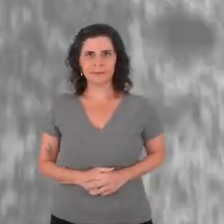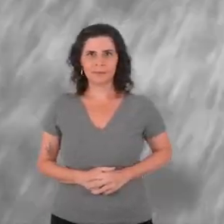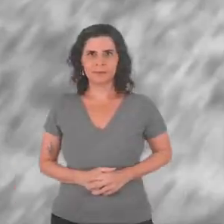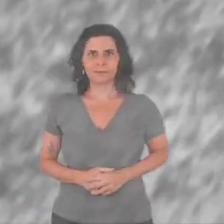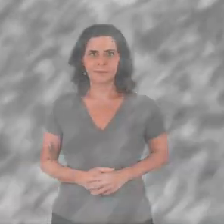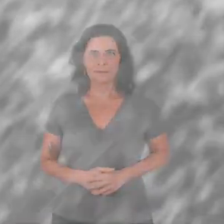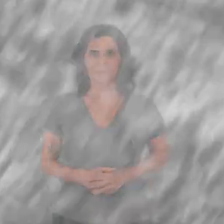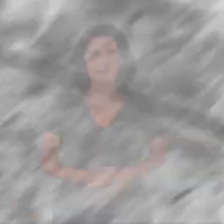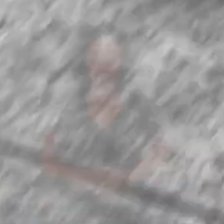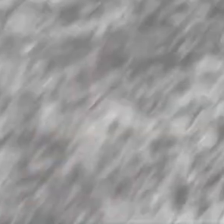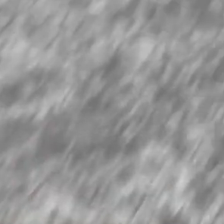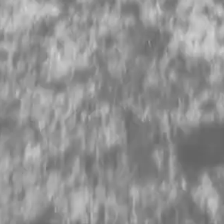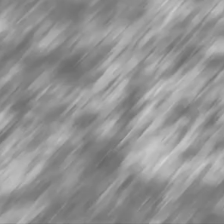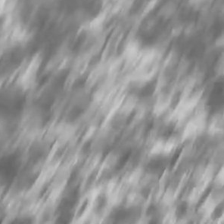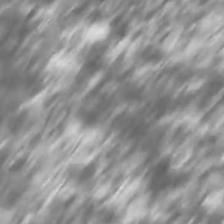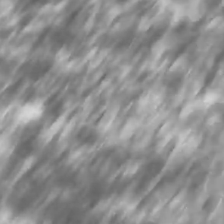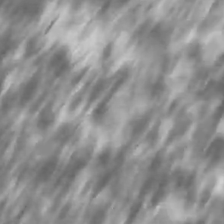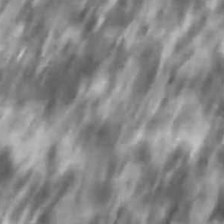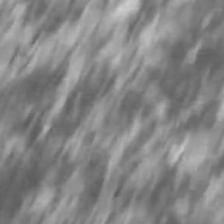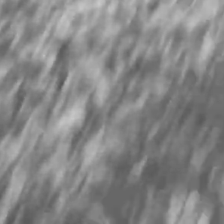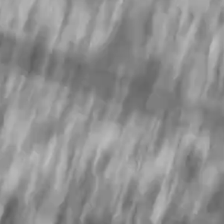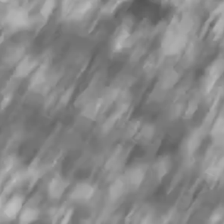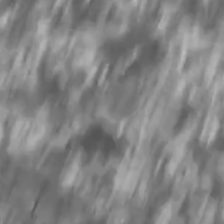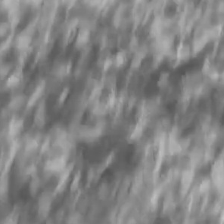Walking sticks roam the sidewalk.